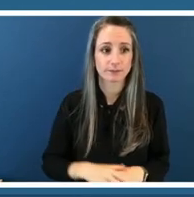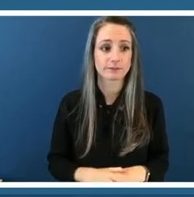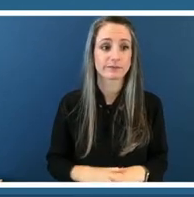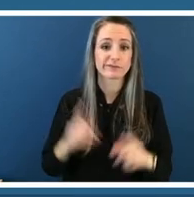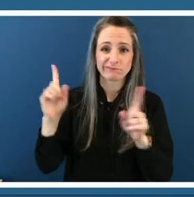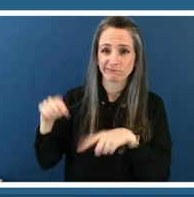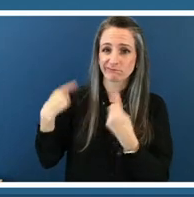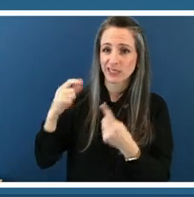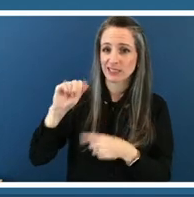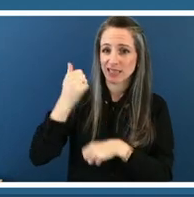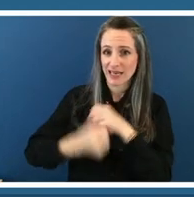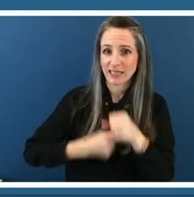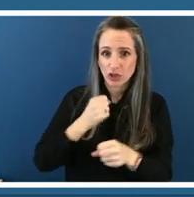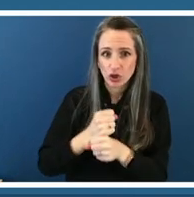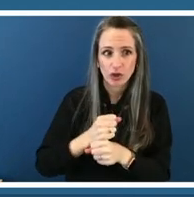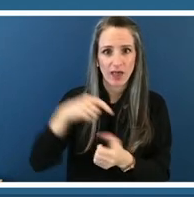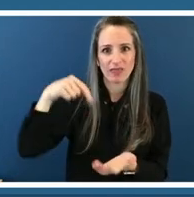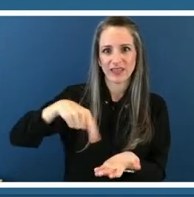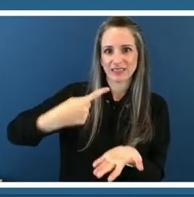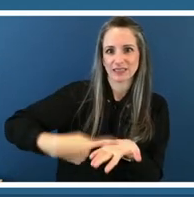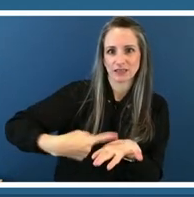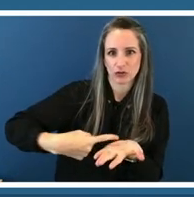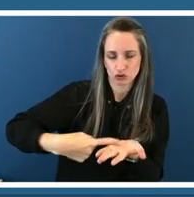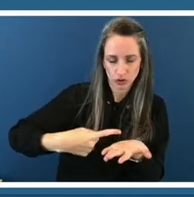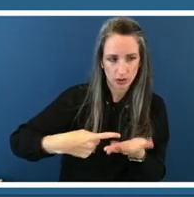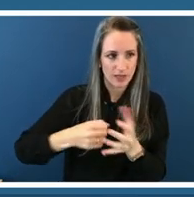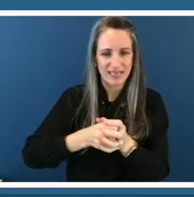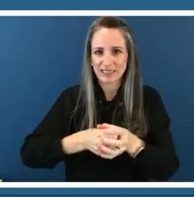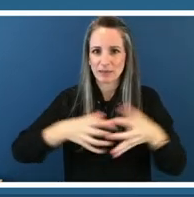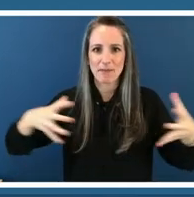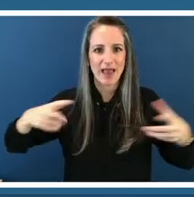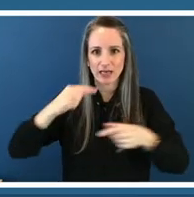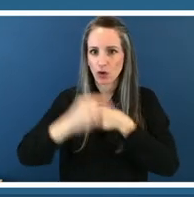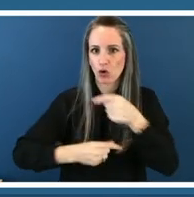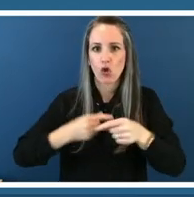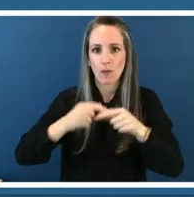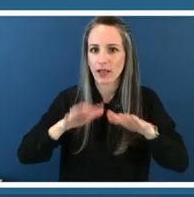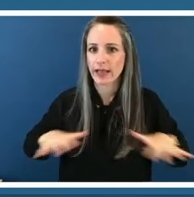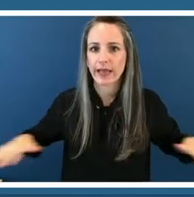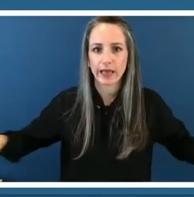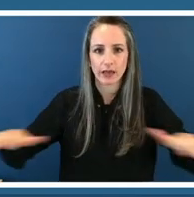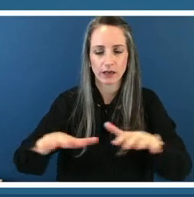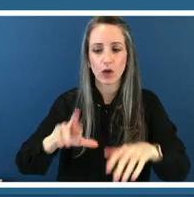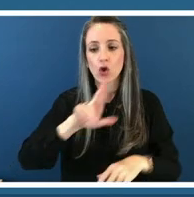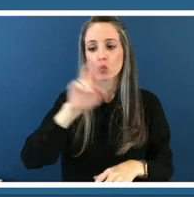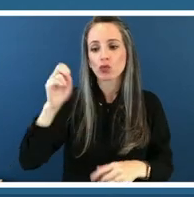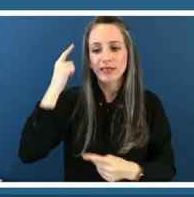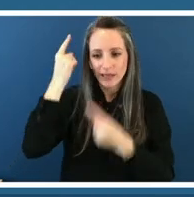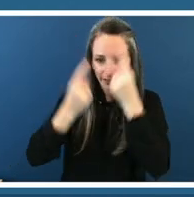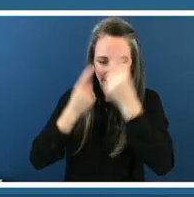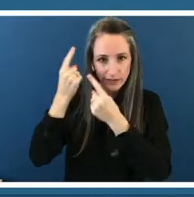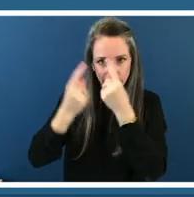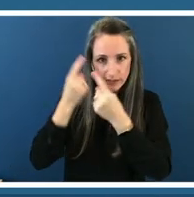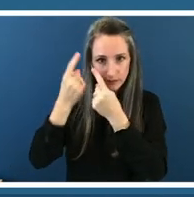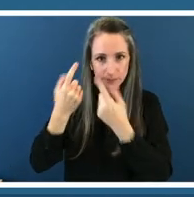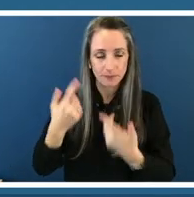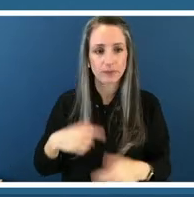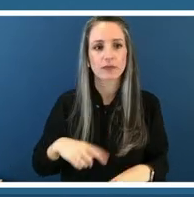has expanded into a global topic sparking the rethinking of public spaces around the world